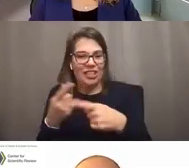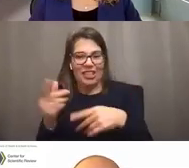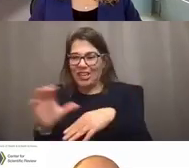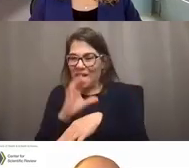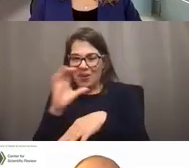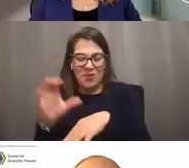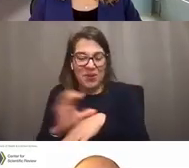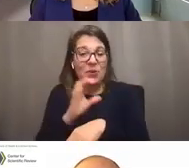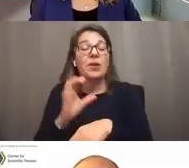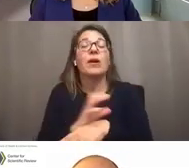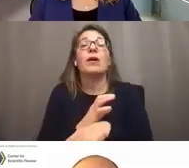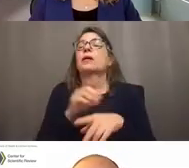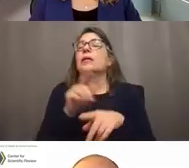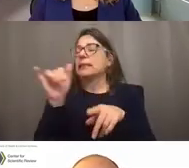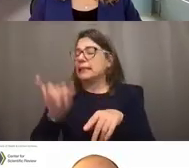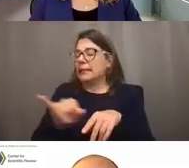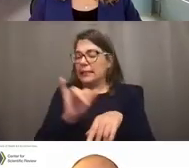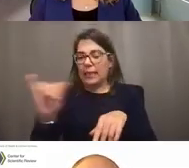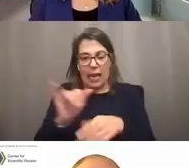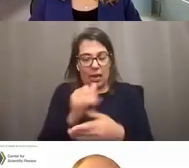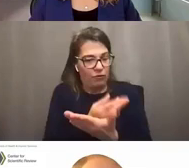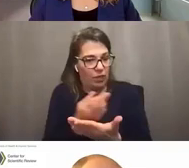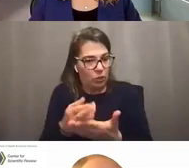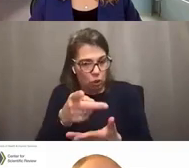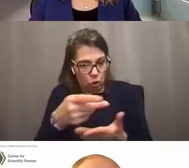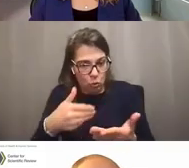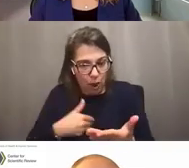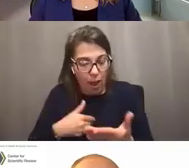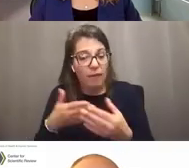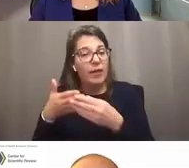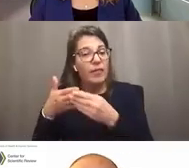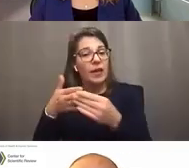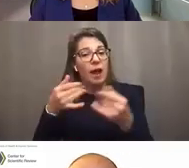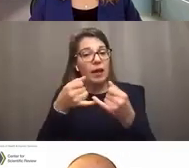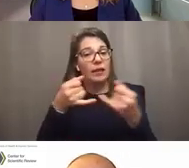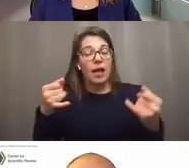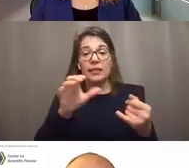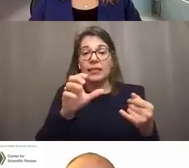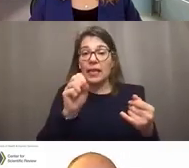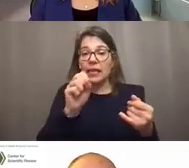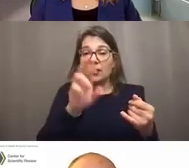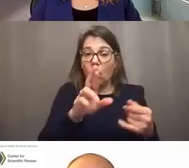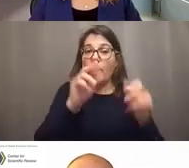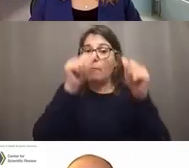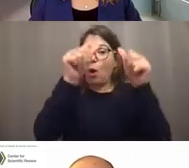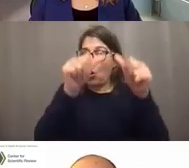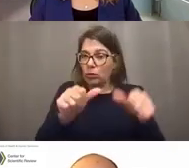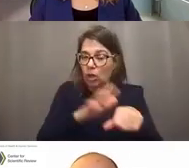They use the same resources that you have access to. They use the guidelines that CSR has posted on the Internet, they use reporter,